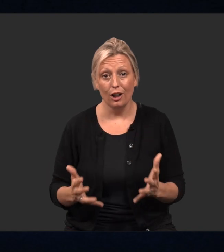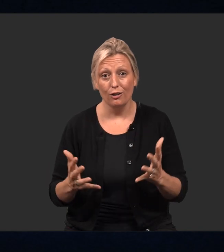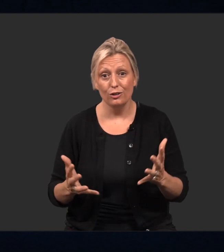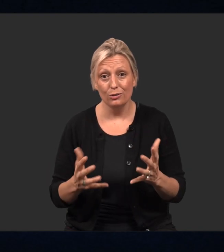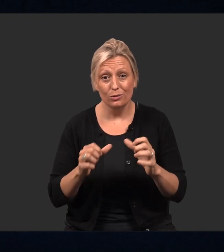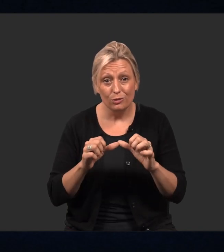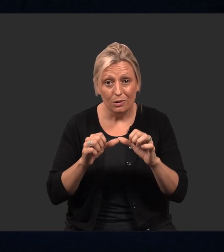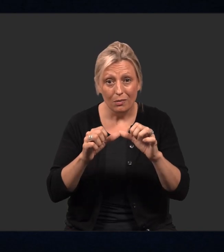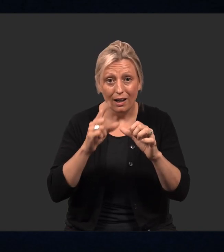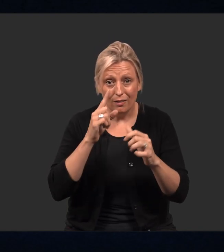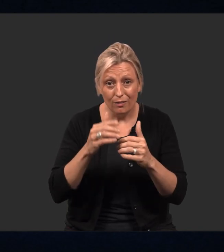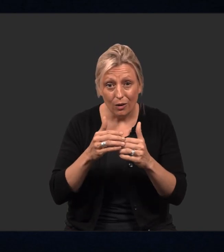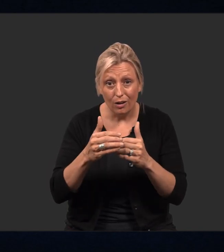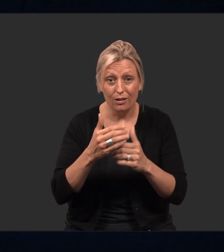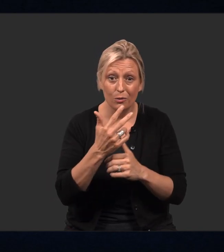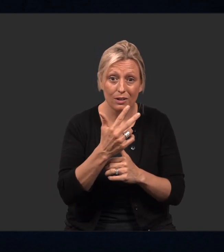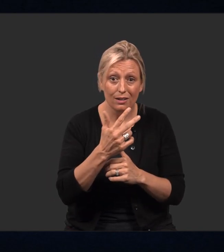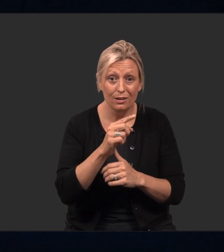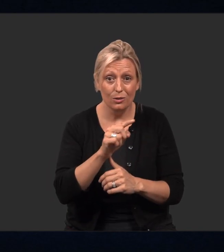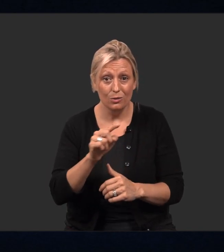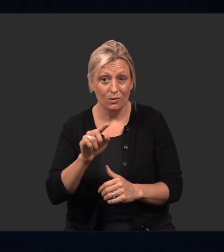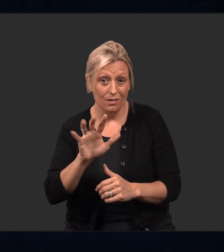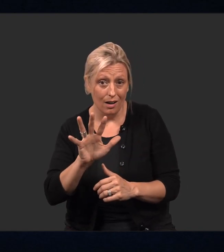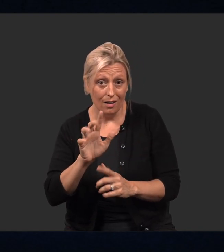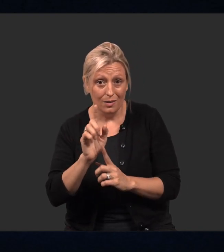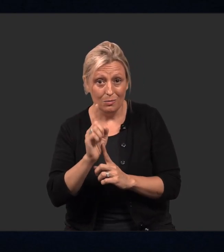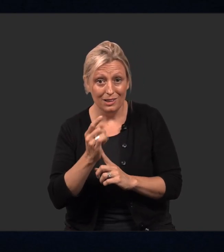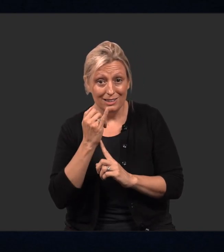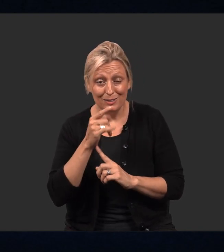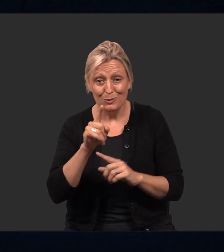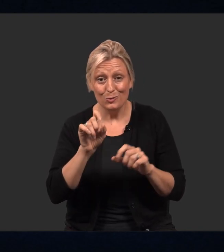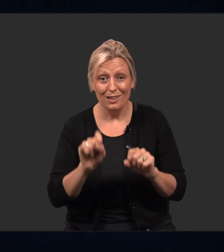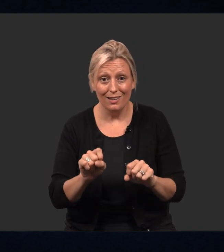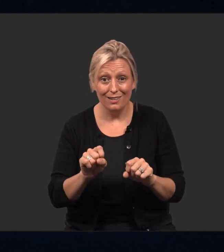I encourage you to keep it up, for another 3-5 minutes if you can.